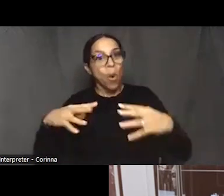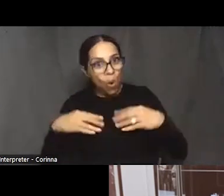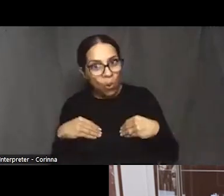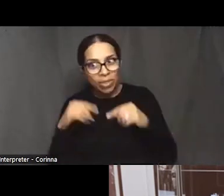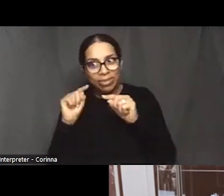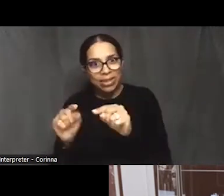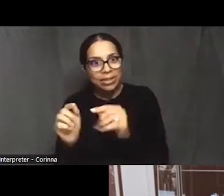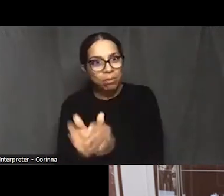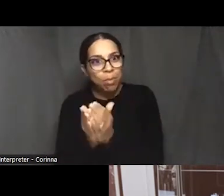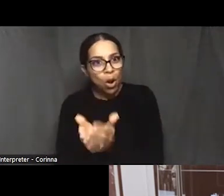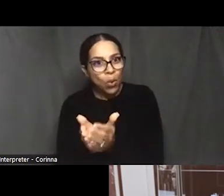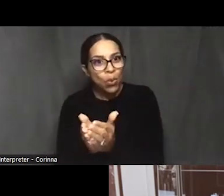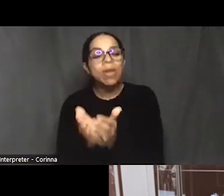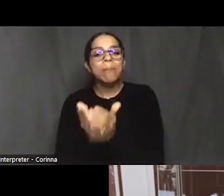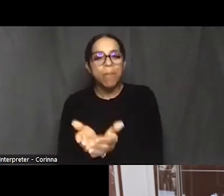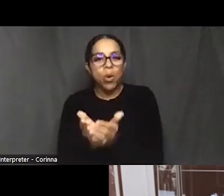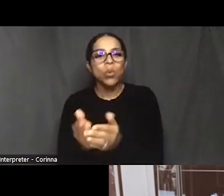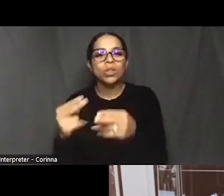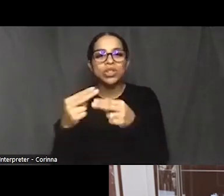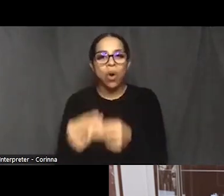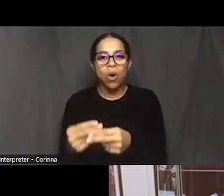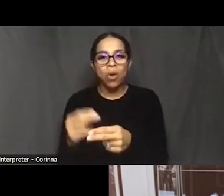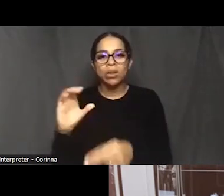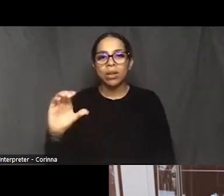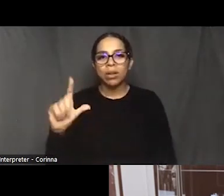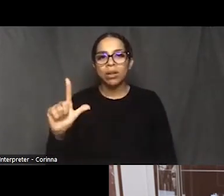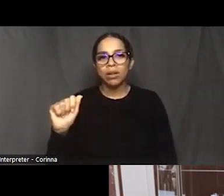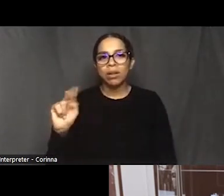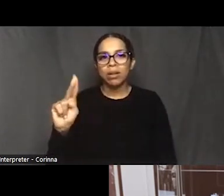the boat was called the cod summers and it went out in the seventies